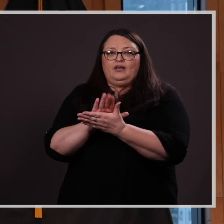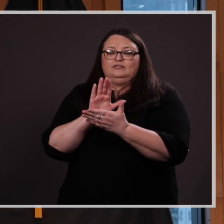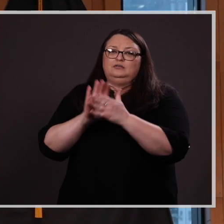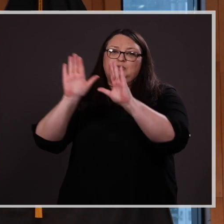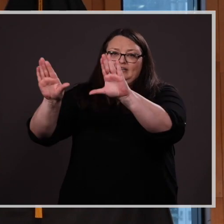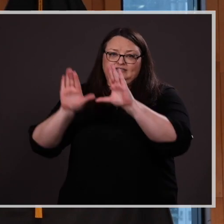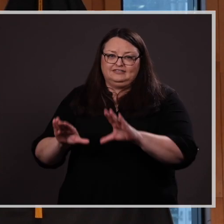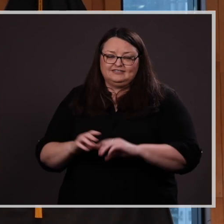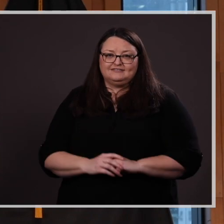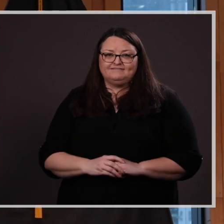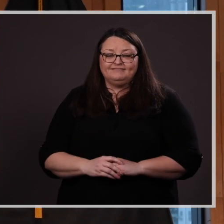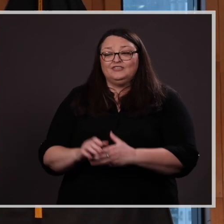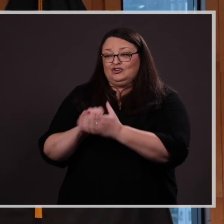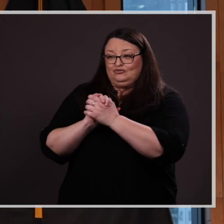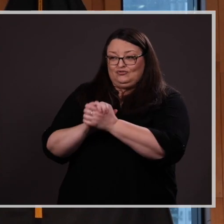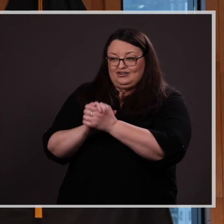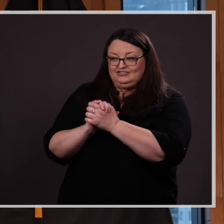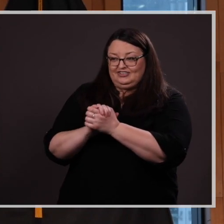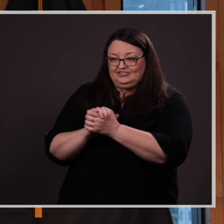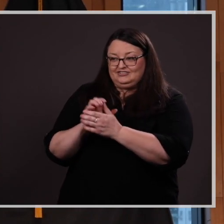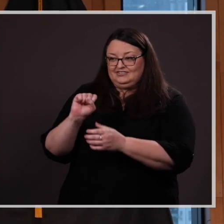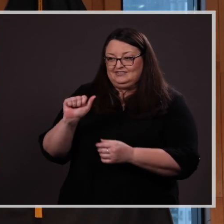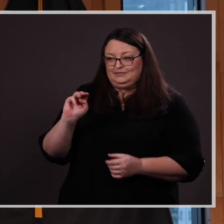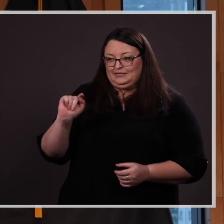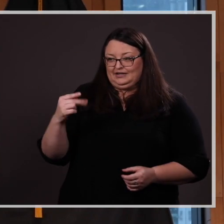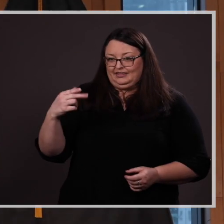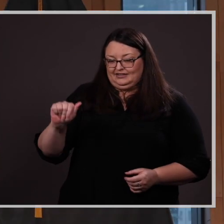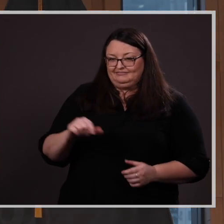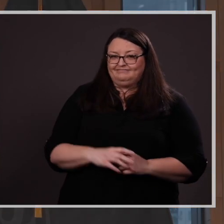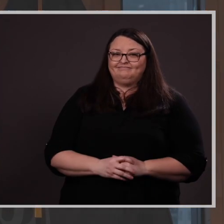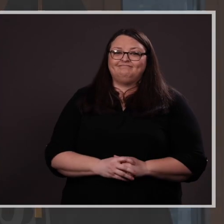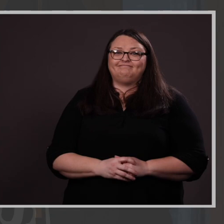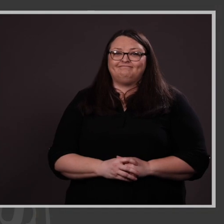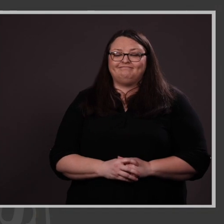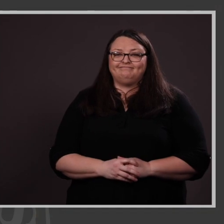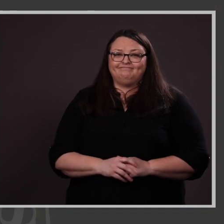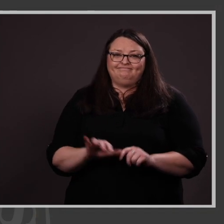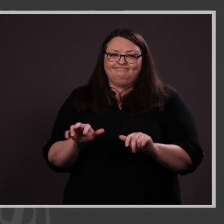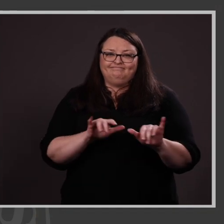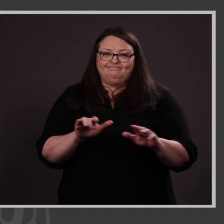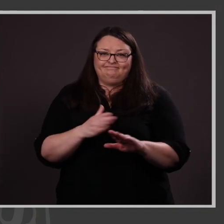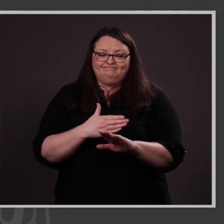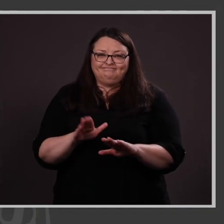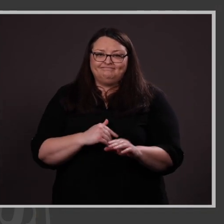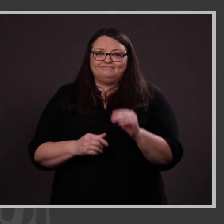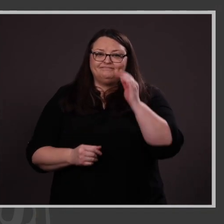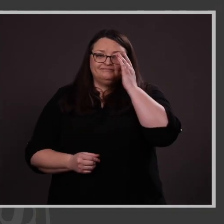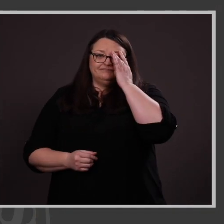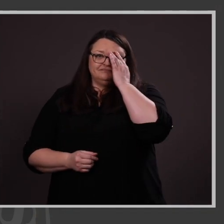Excellence. Congratulations Samanatha!